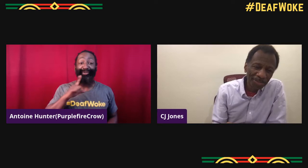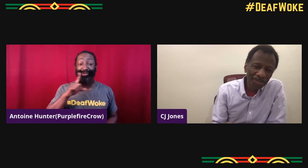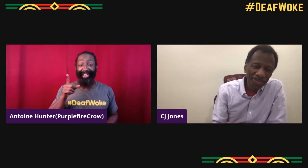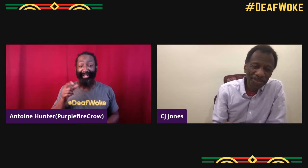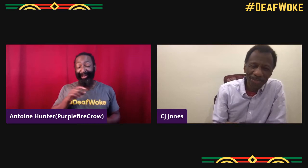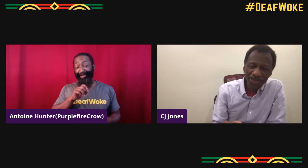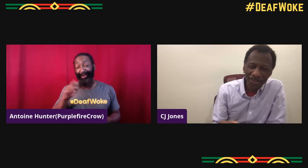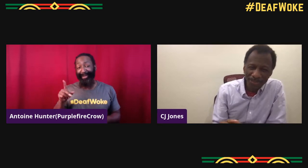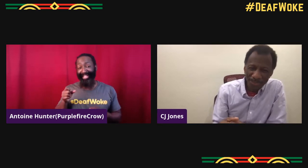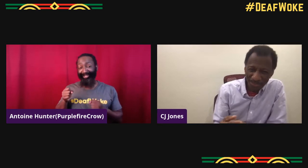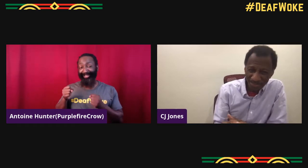Oh, oh my goodness.